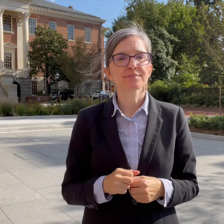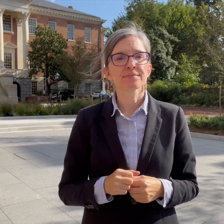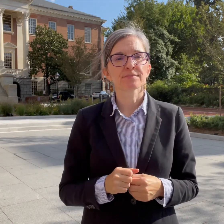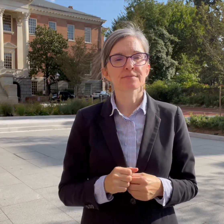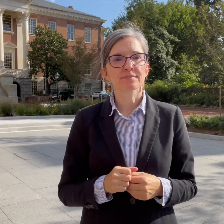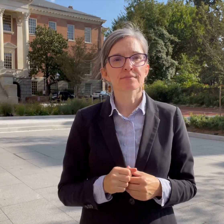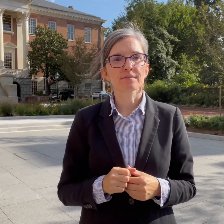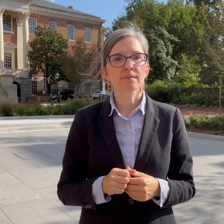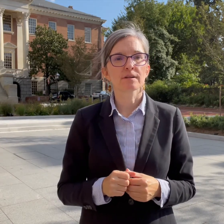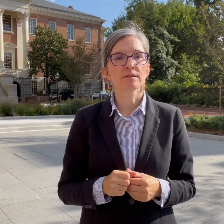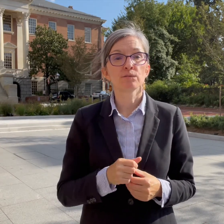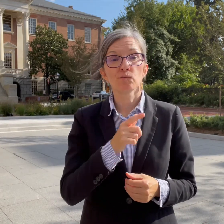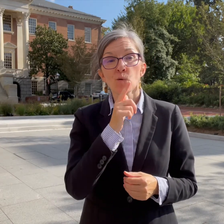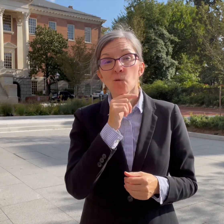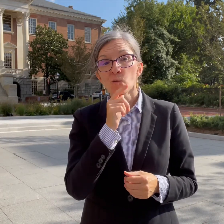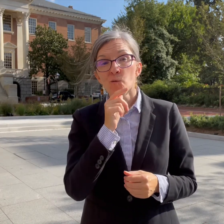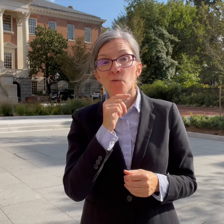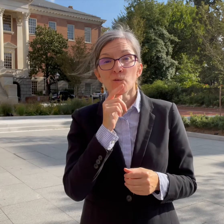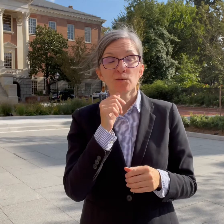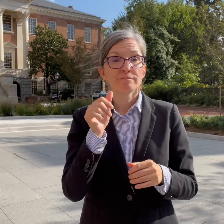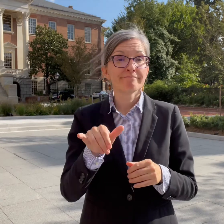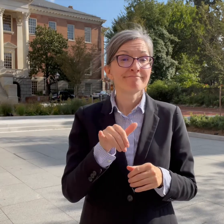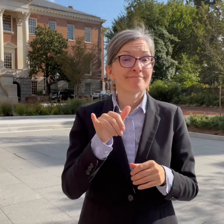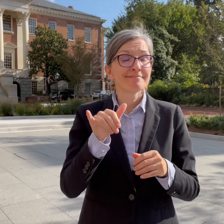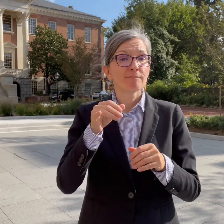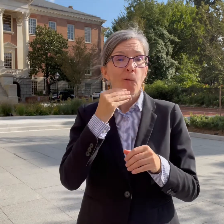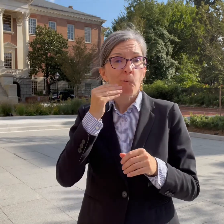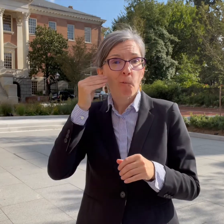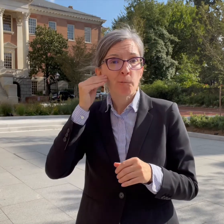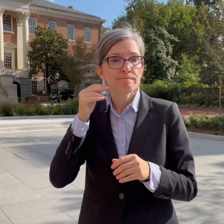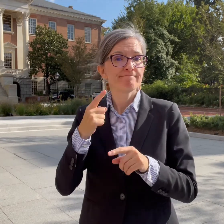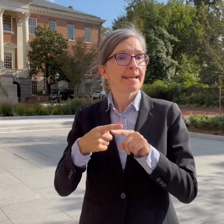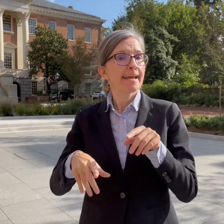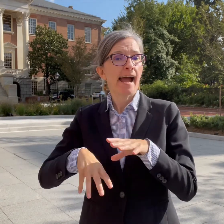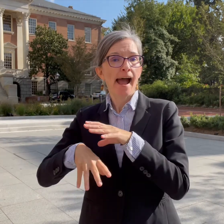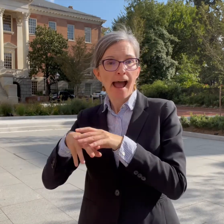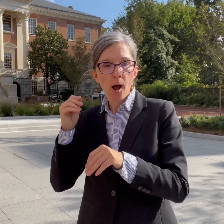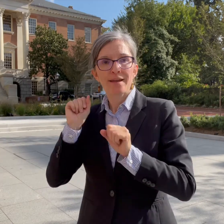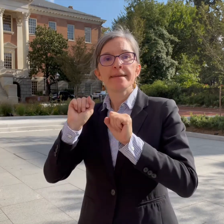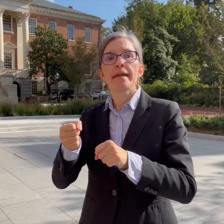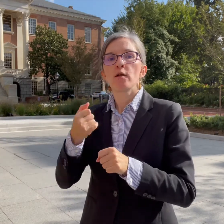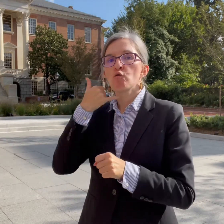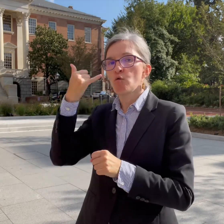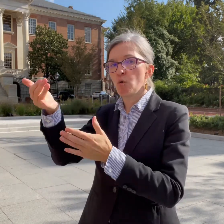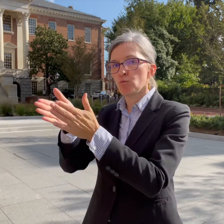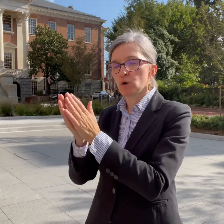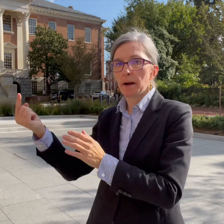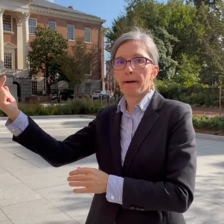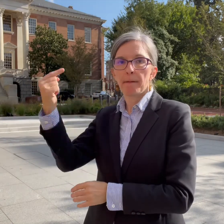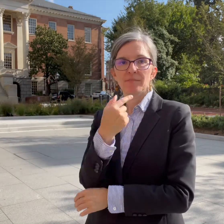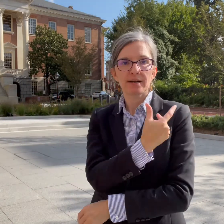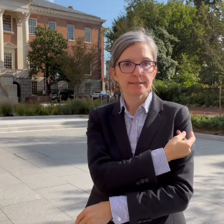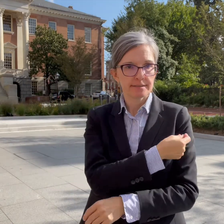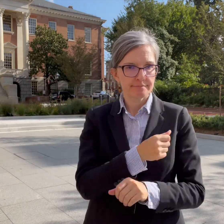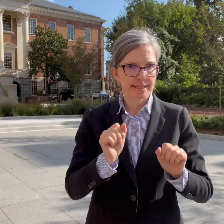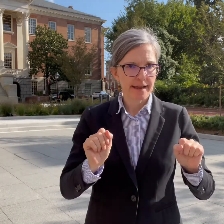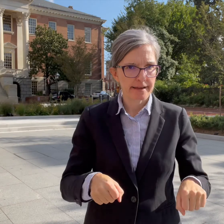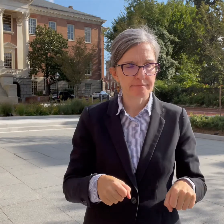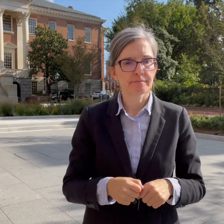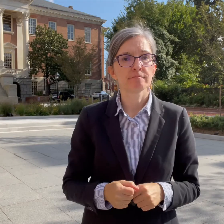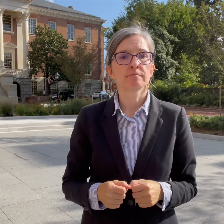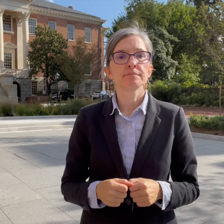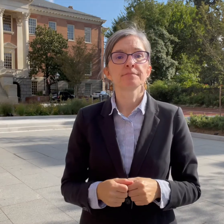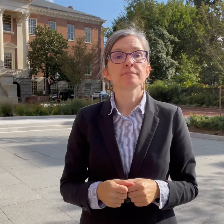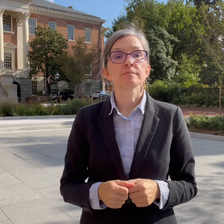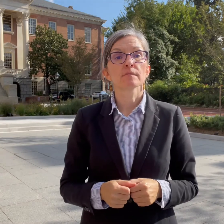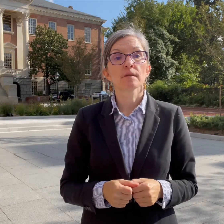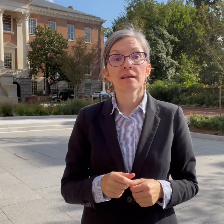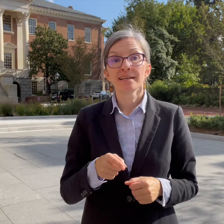Those who are homebound can request for in-home vaccination with local Maryland Health Department